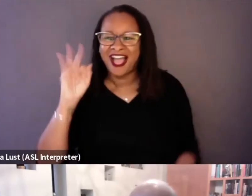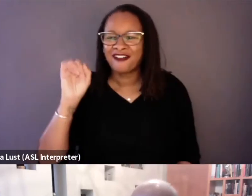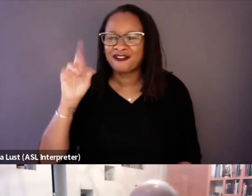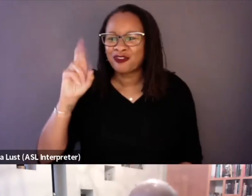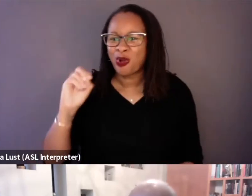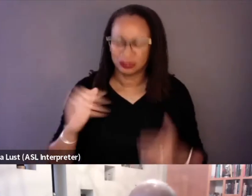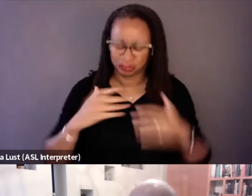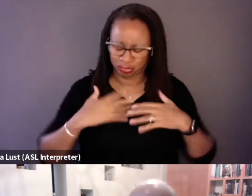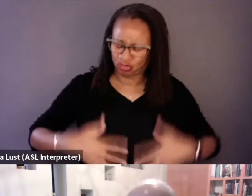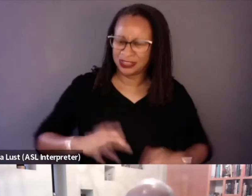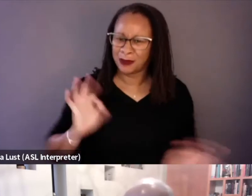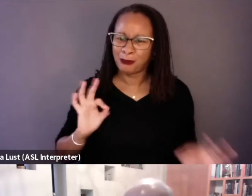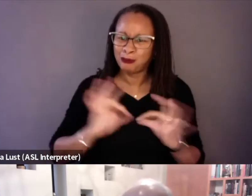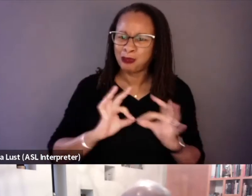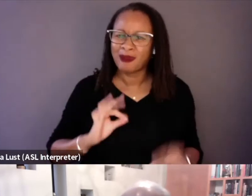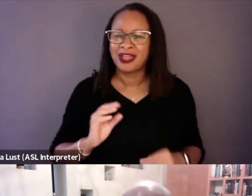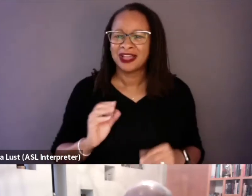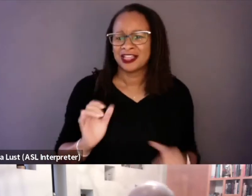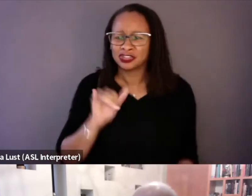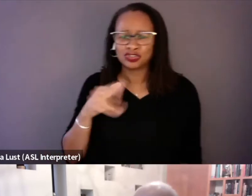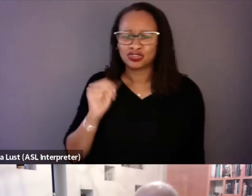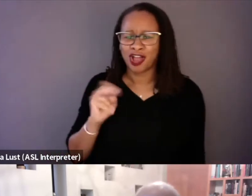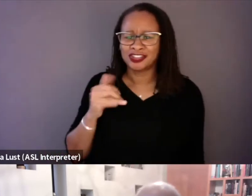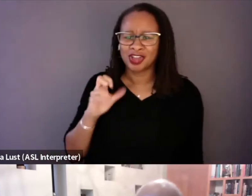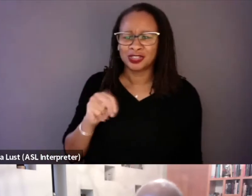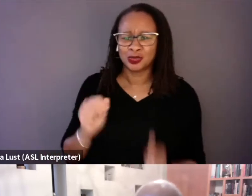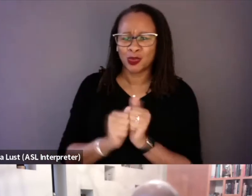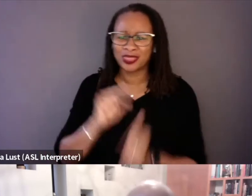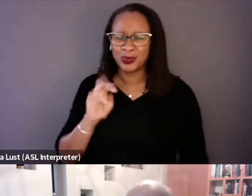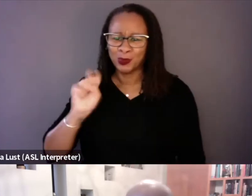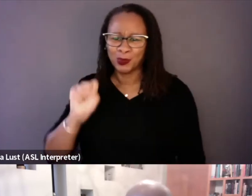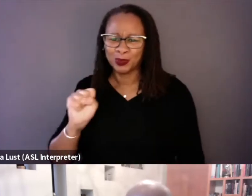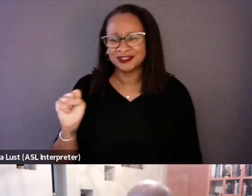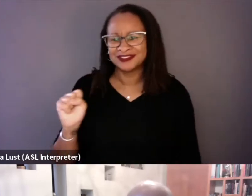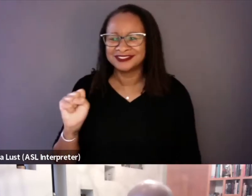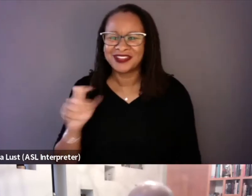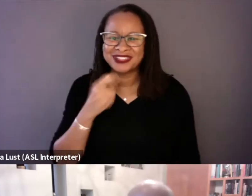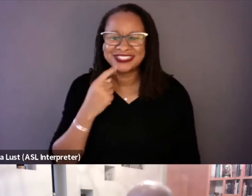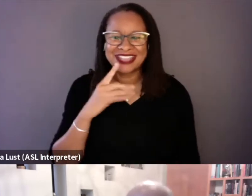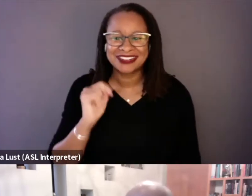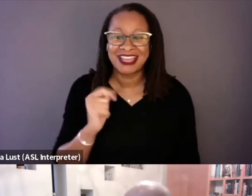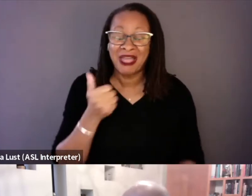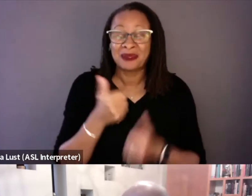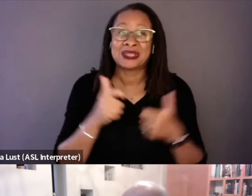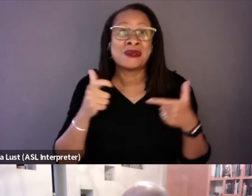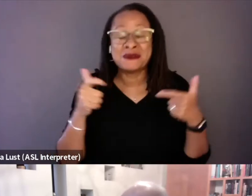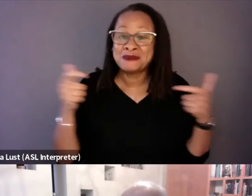and it was, "John Johnson with the news." He was like a big, huge deal.